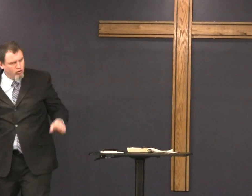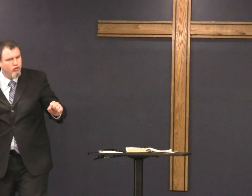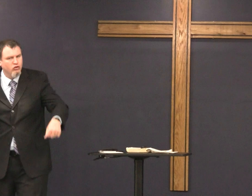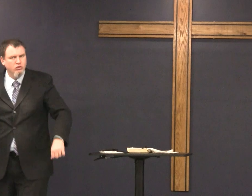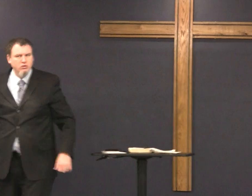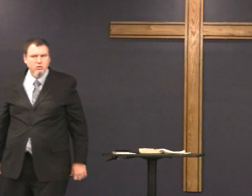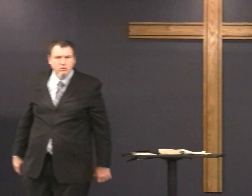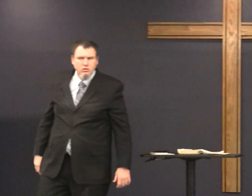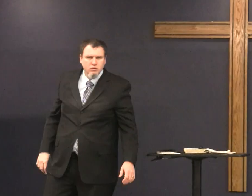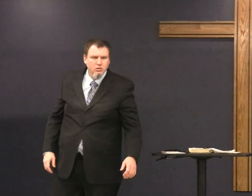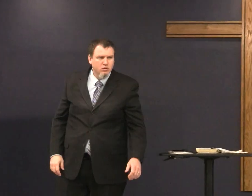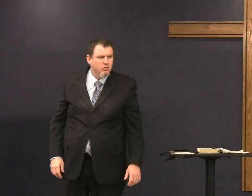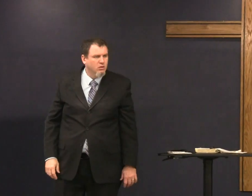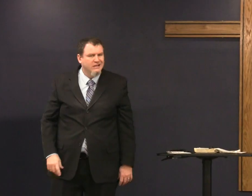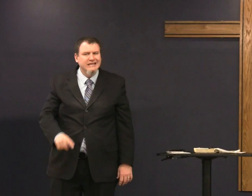you could get hit in the street and die